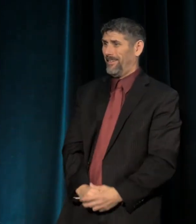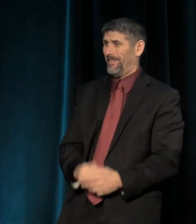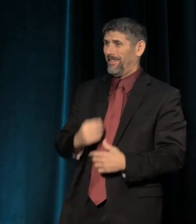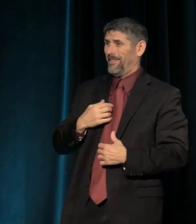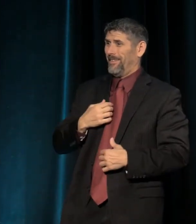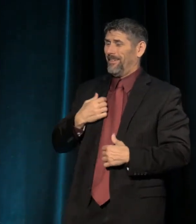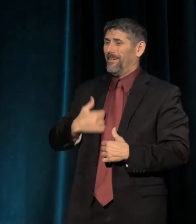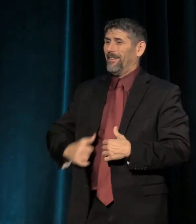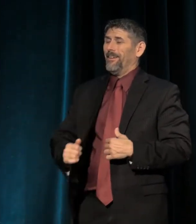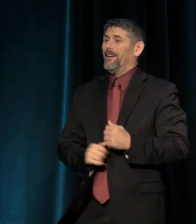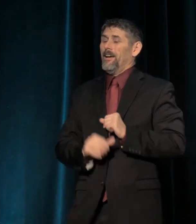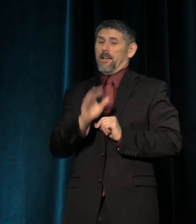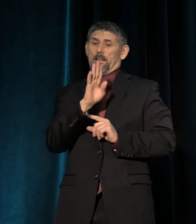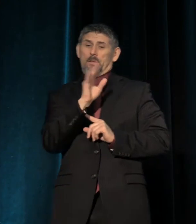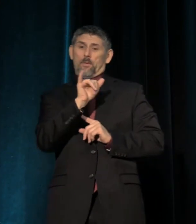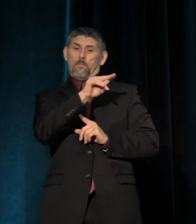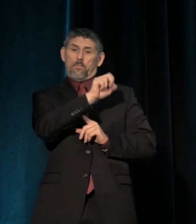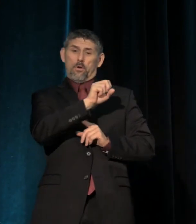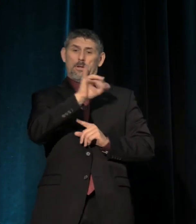The Burns Paiute Tribe had to correct them.